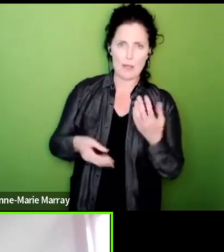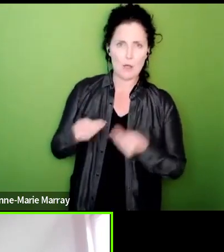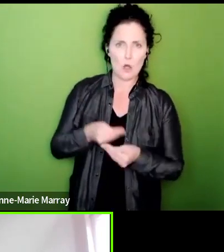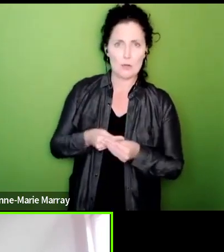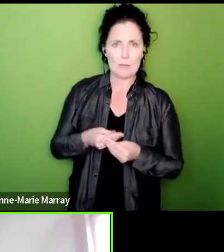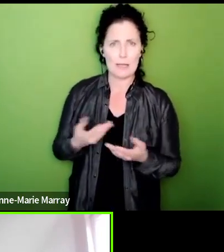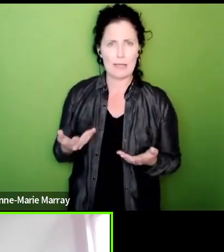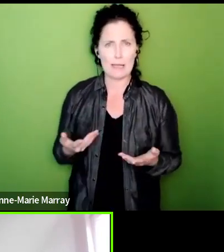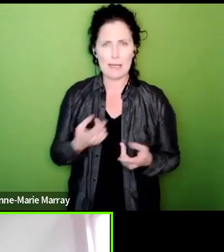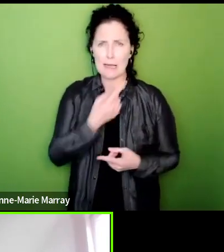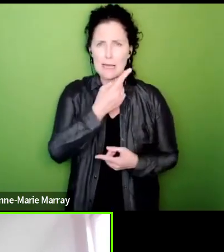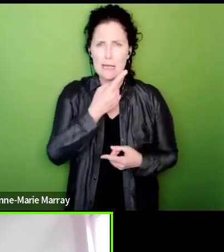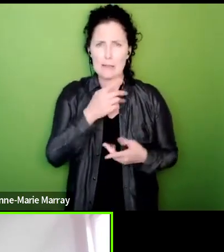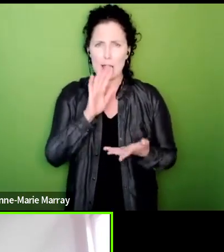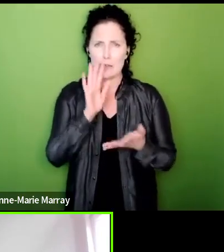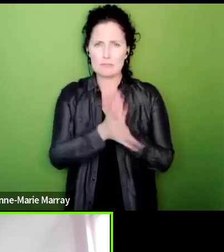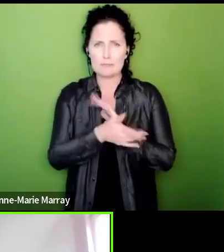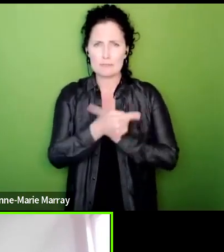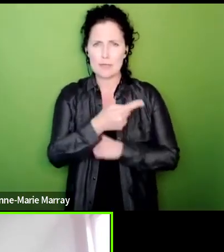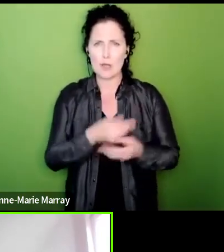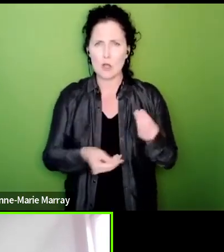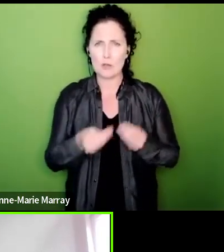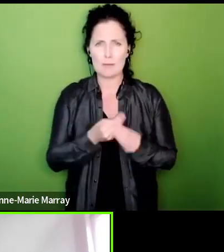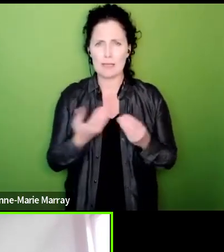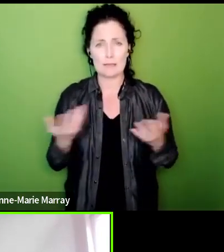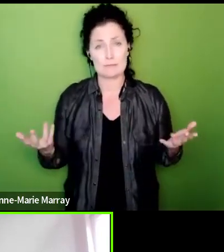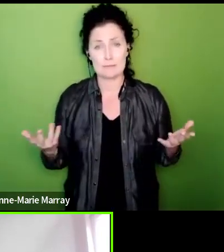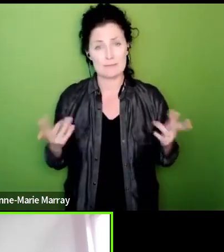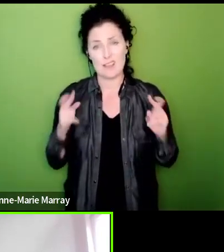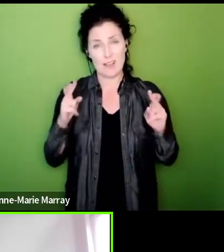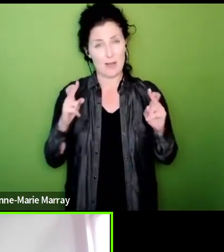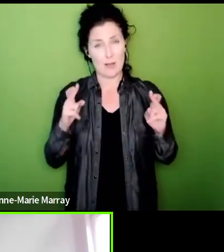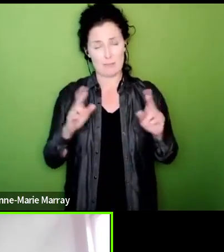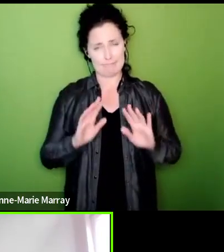so what we have to plan for I think is a campaign that could go on a number of months